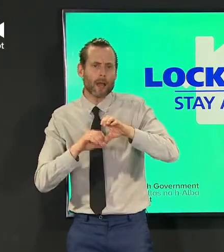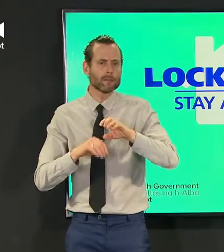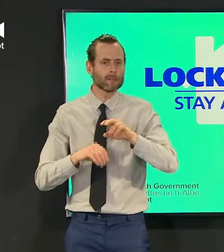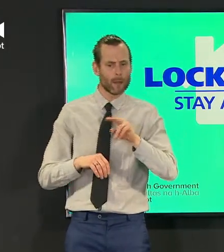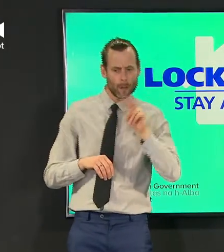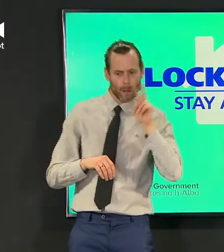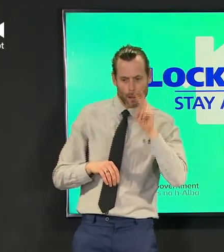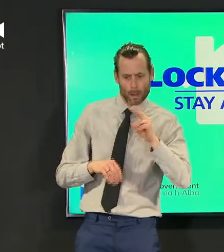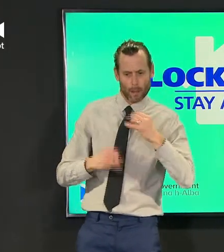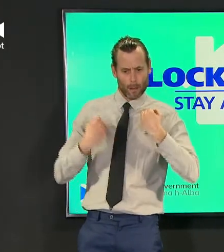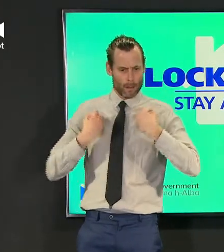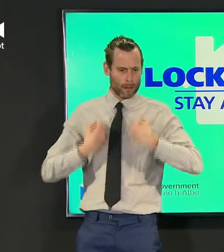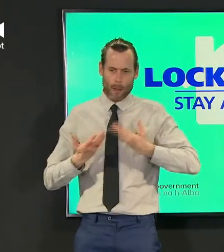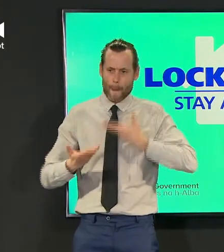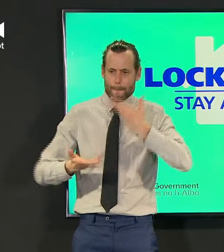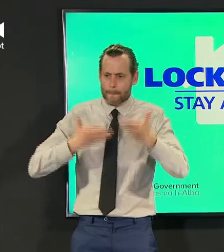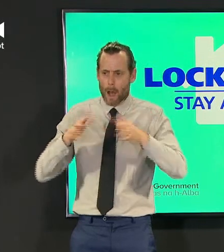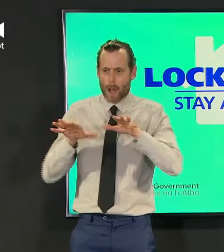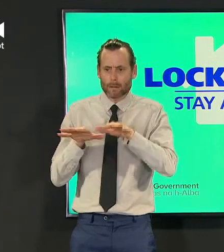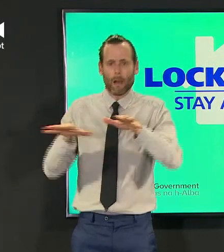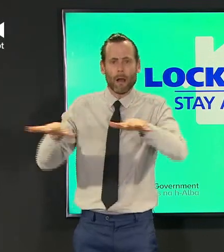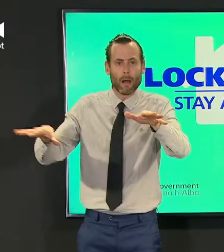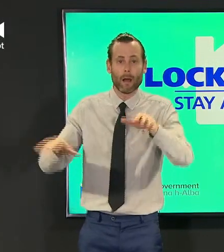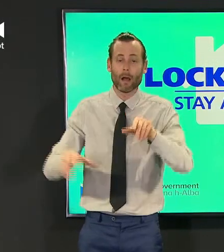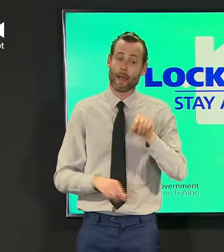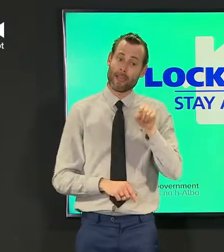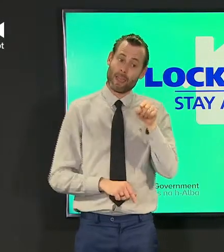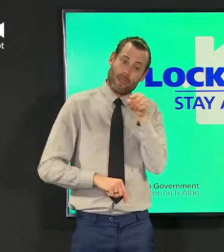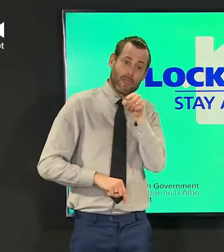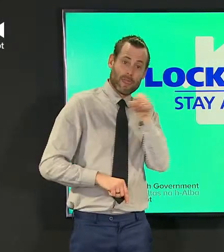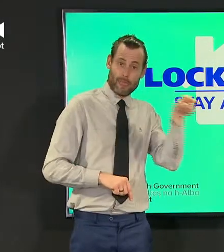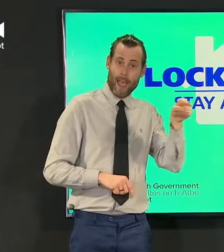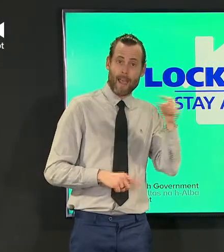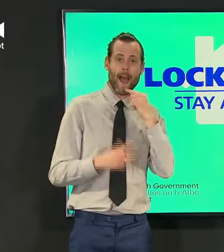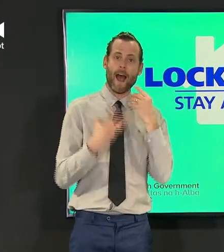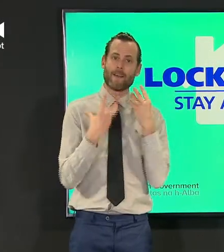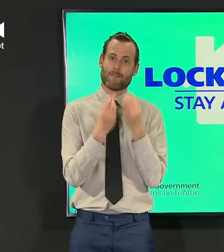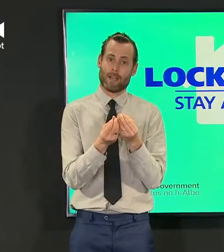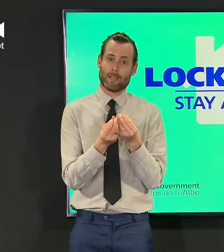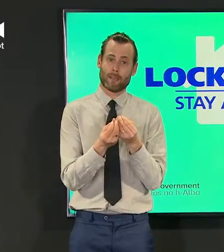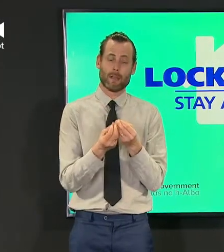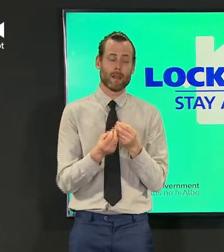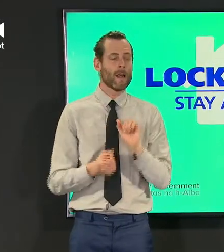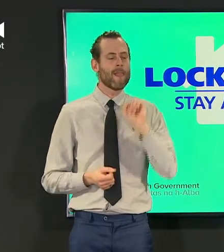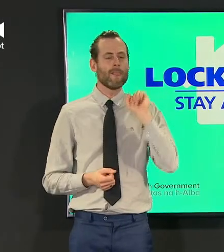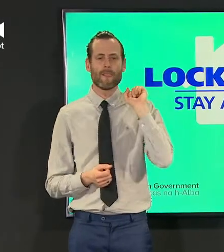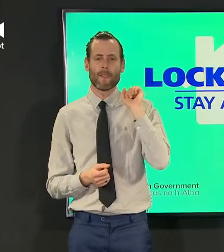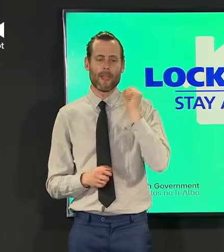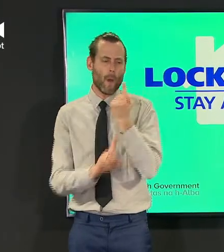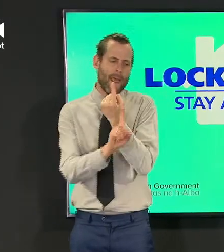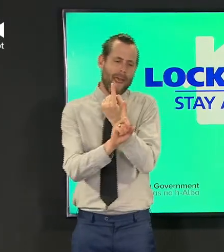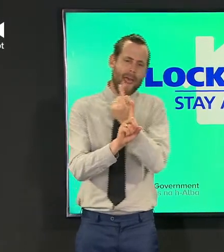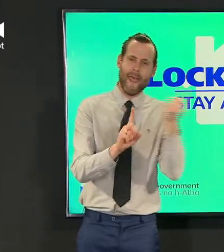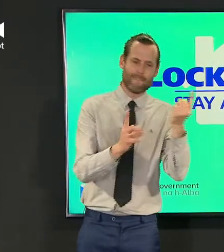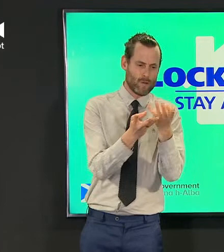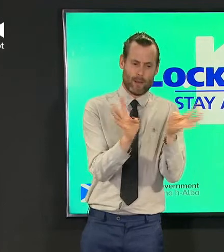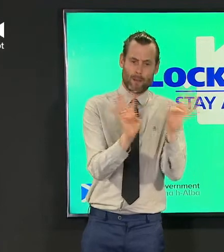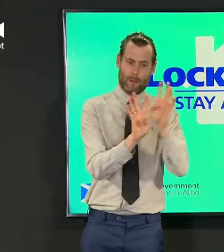public health every single one of them their views and opinions are really important to us and we pay